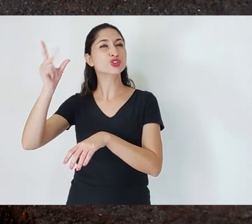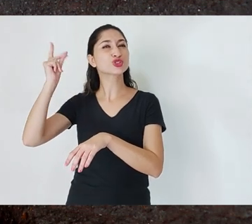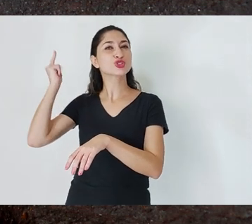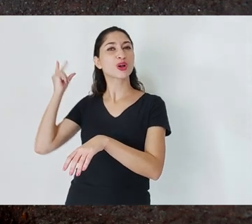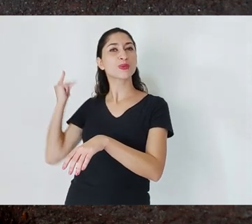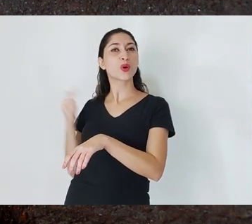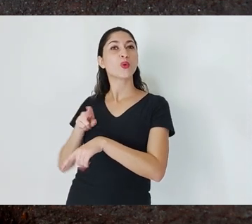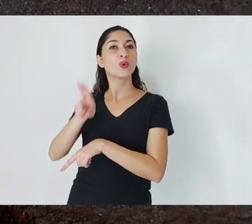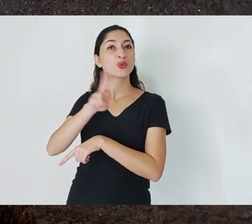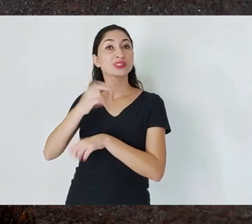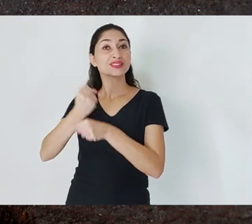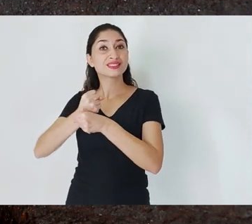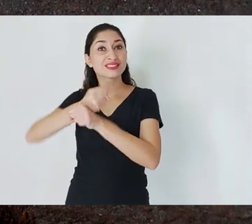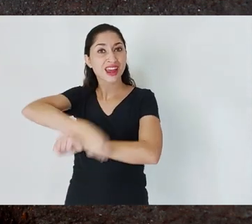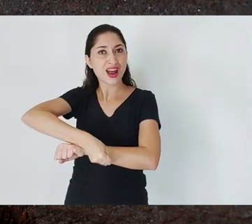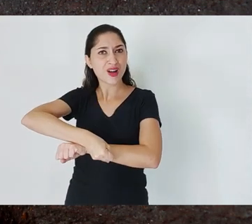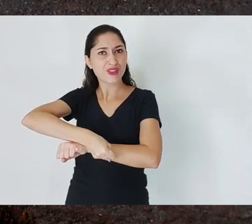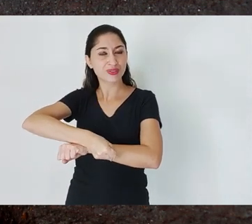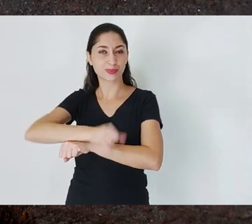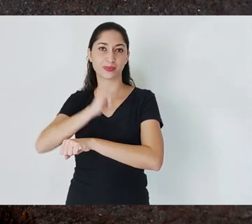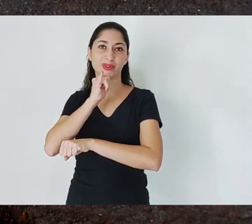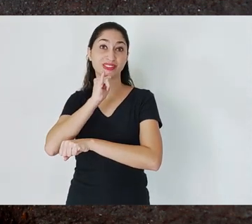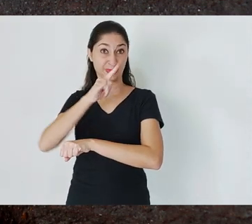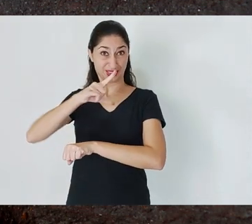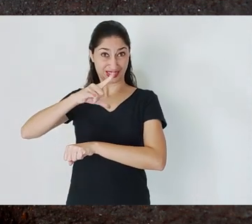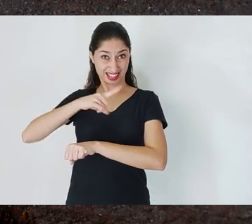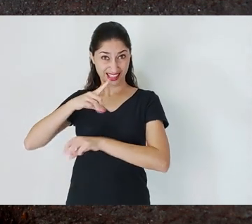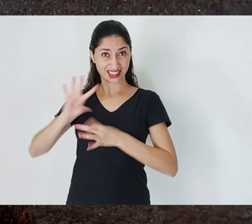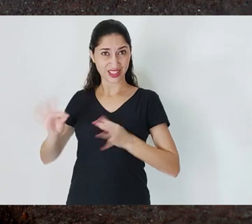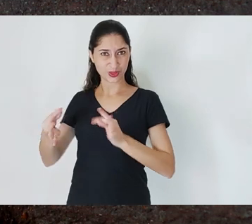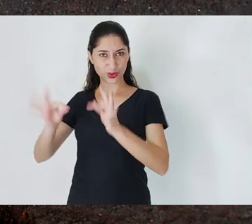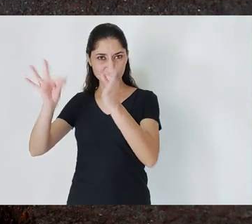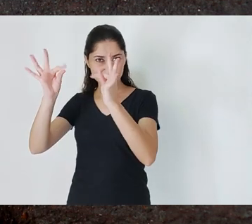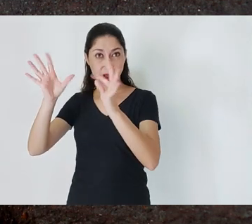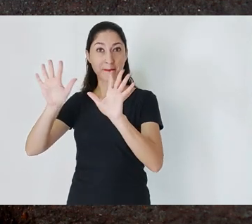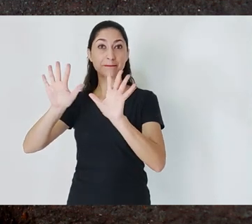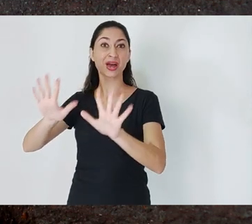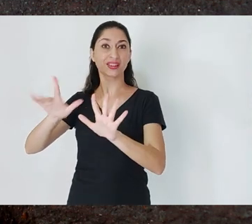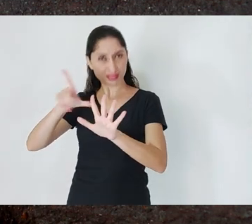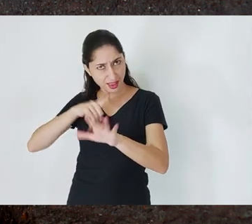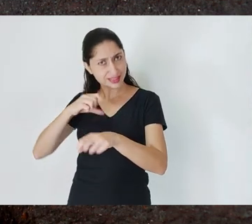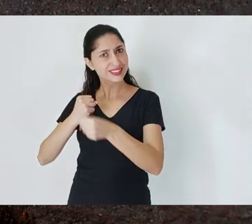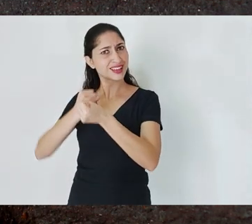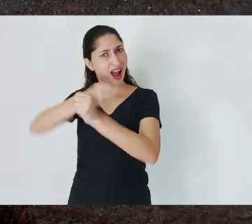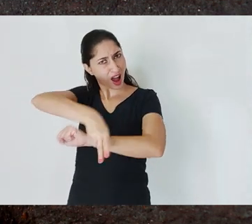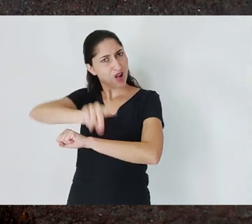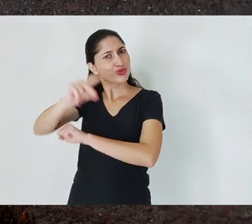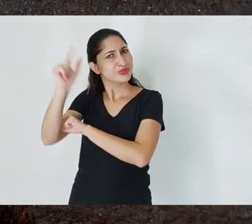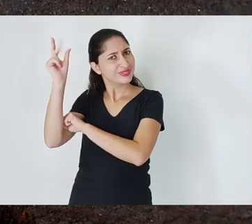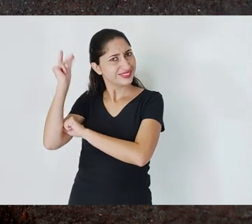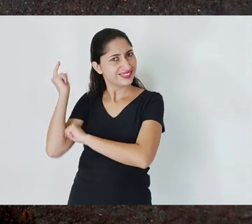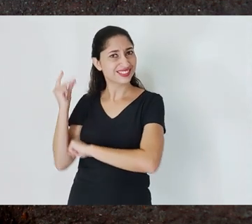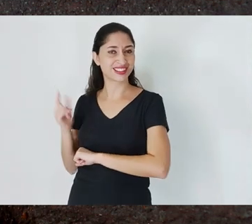The technology had changed, but the workforce was still slave labor. Which is to say that